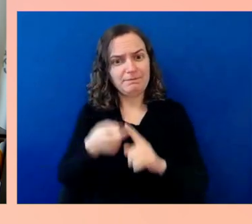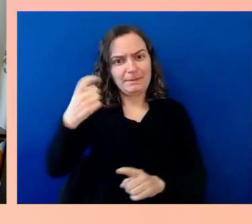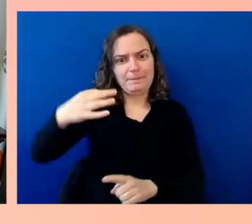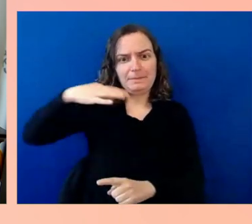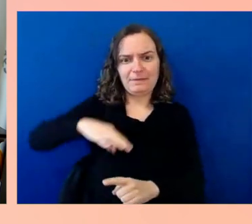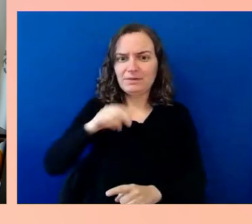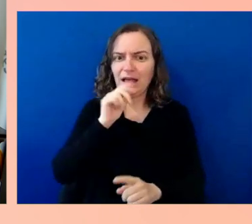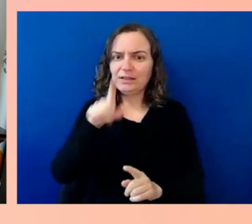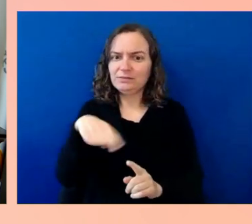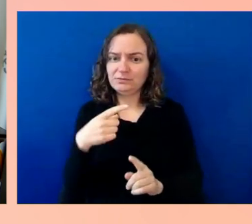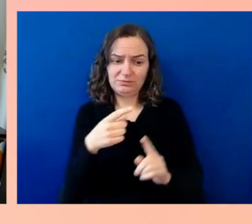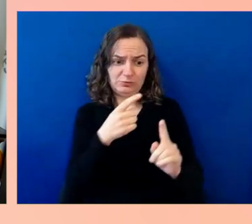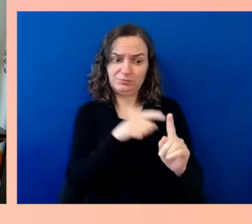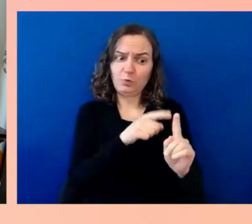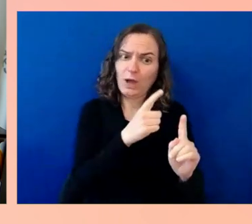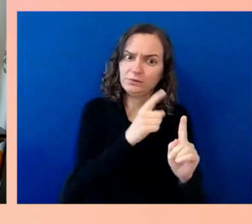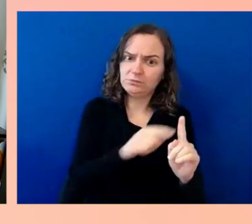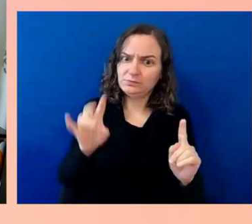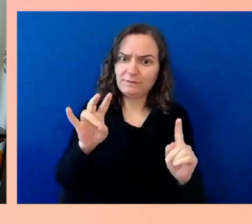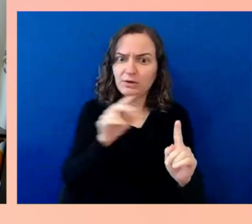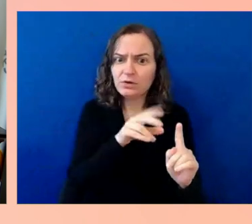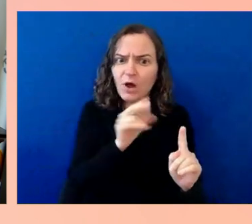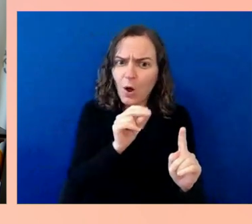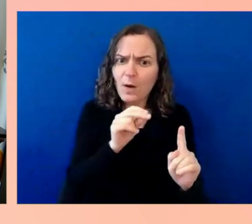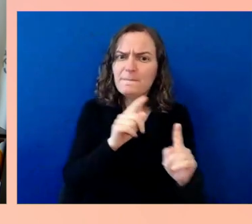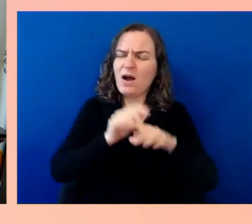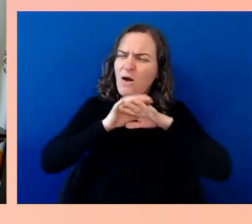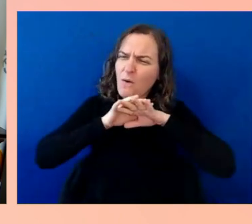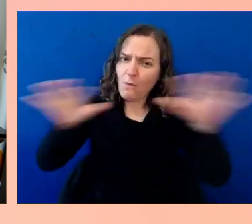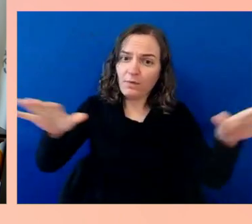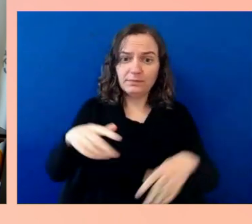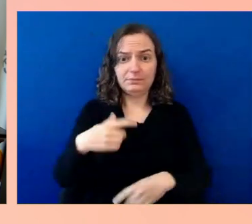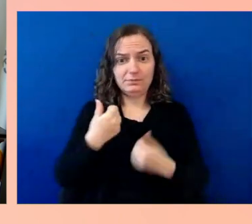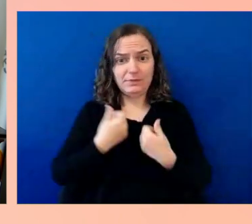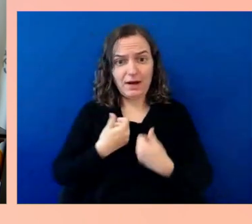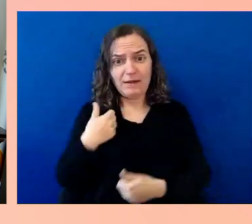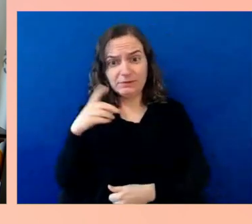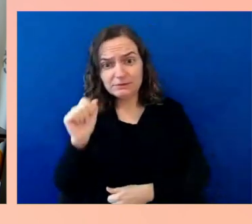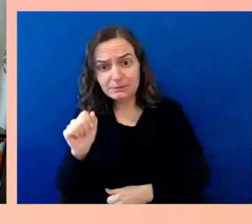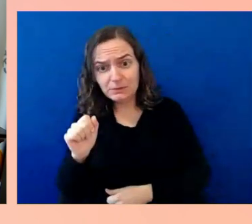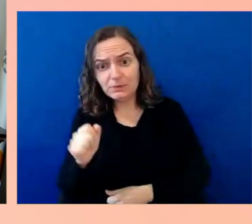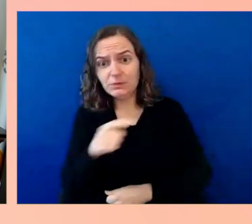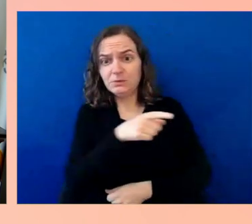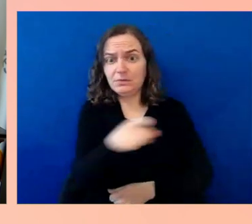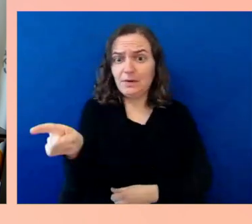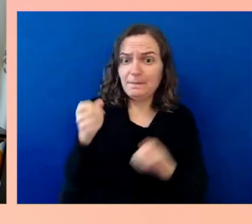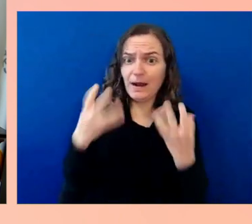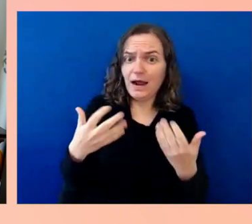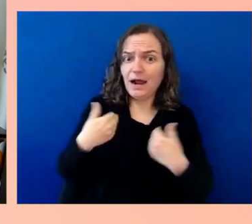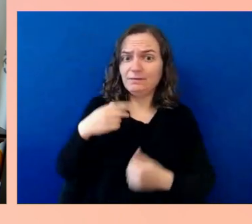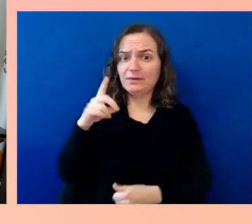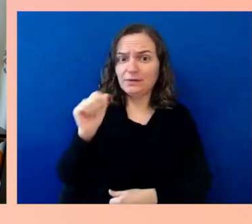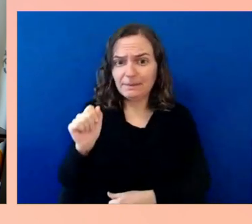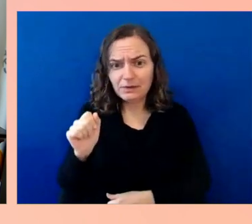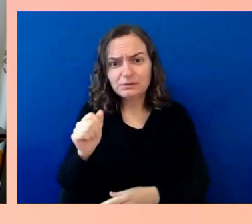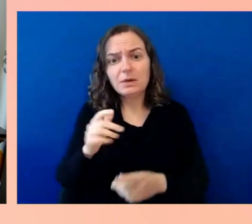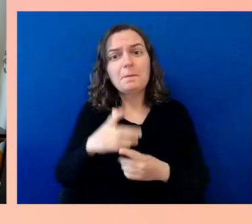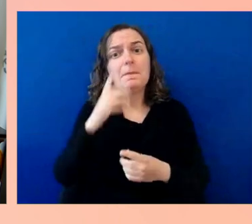many more Americans who at some point will age into disability, but it benefits the country and every community because people not only are